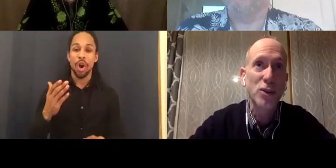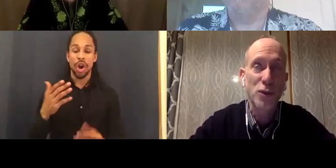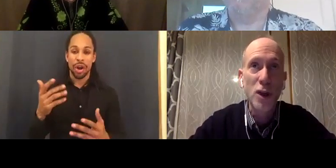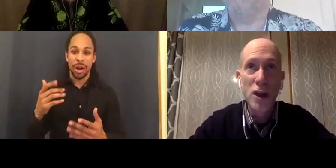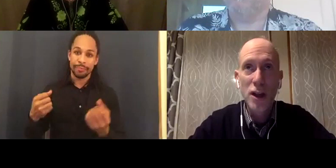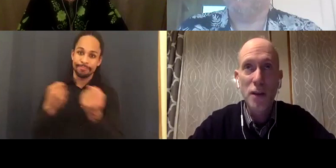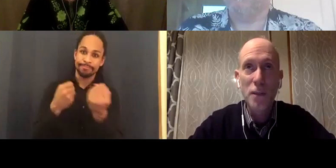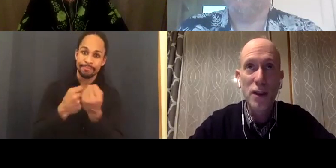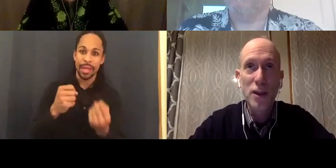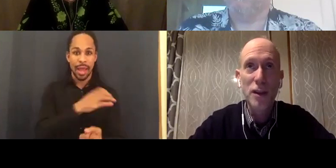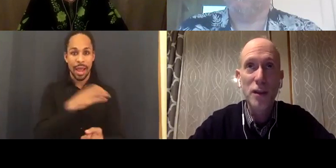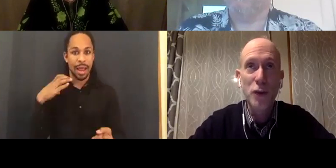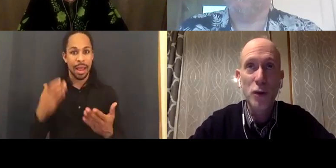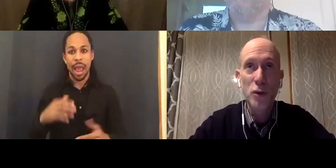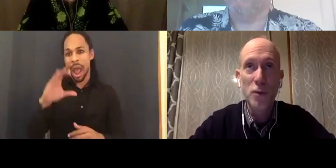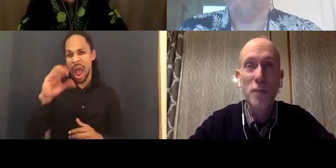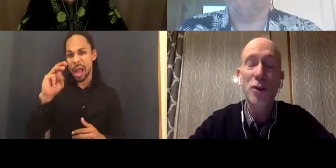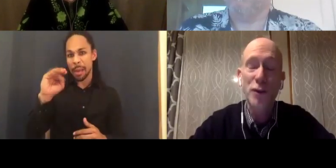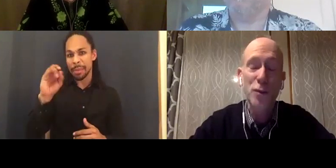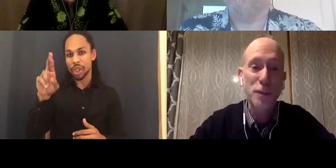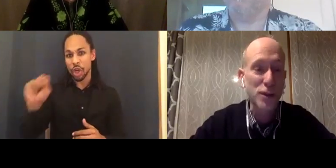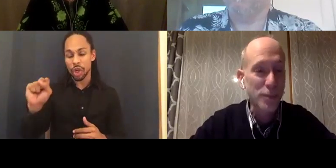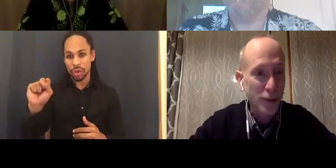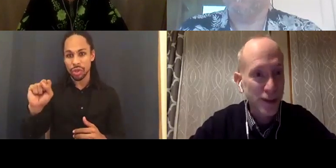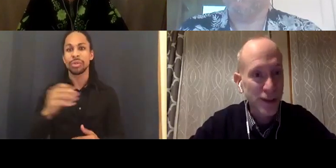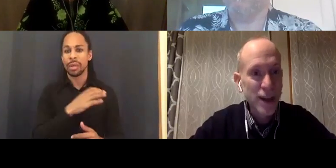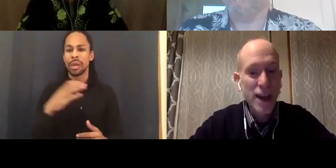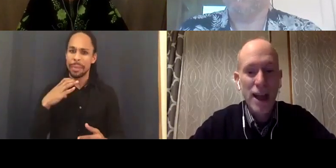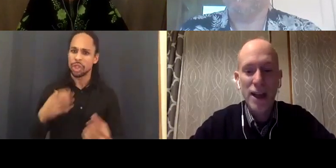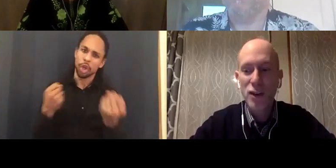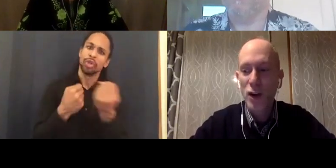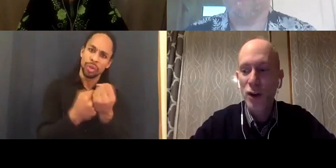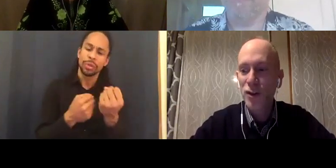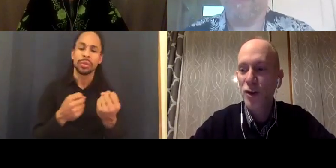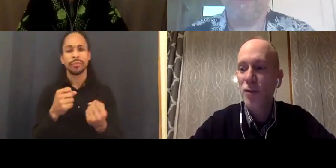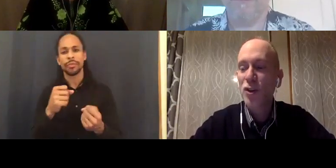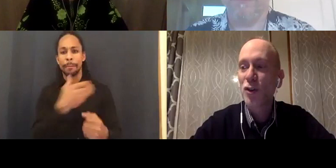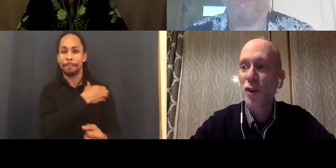for Mayor's Office for People with Disabilities. And also the commissioner of the